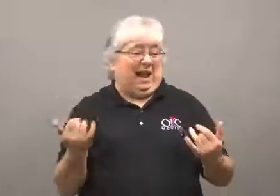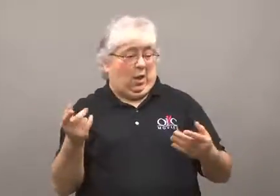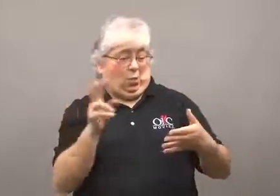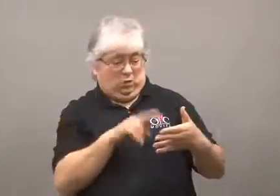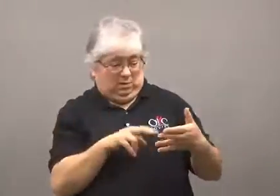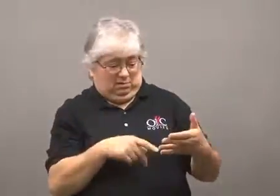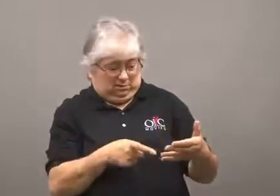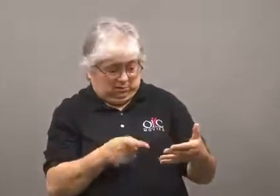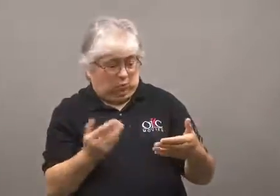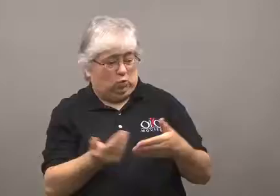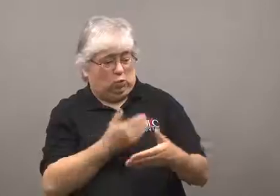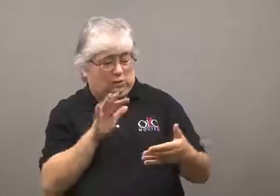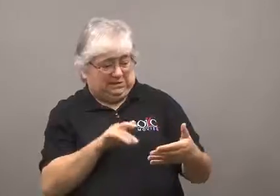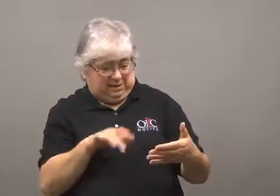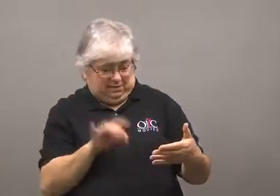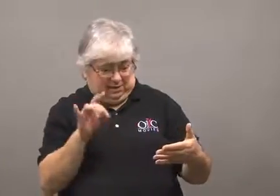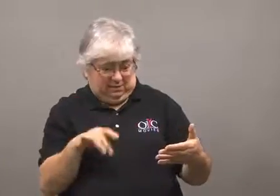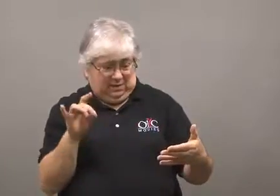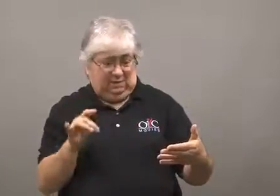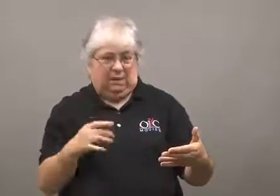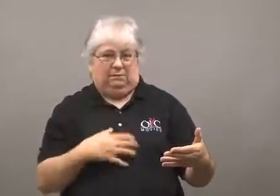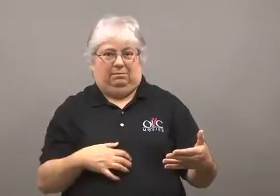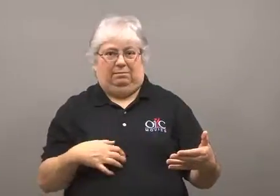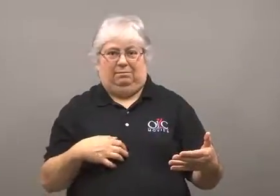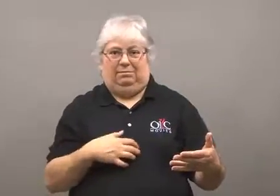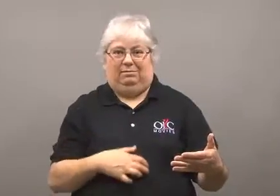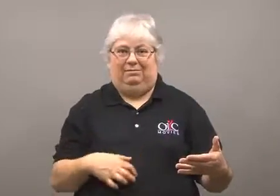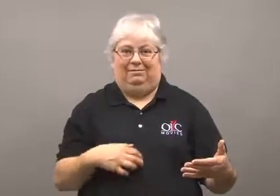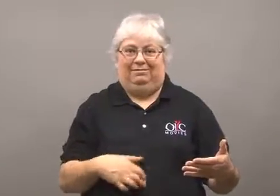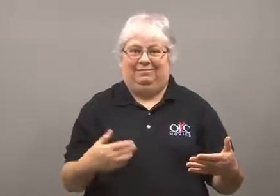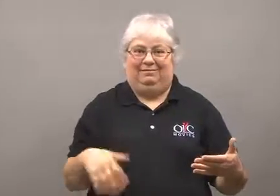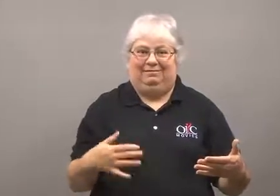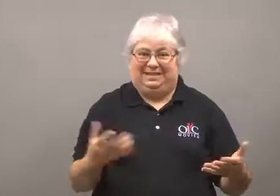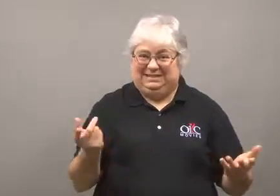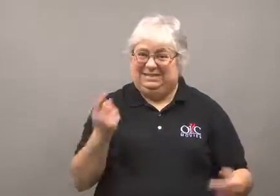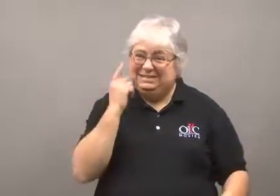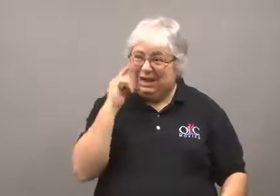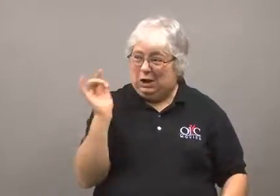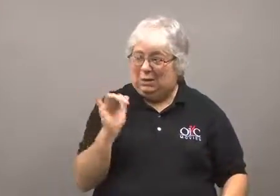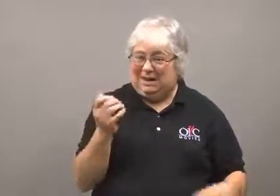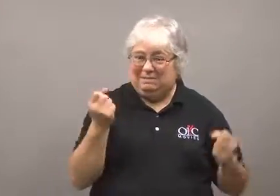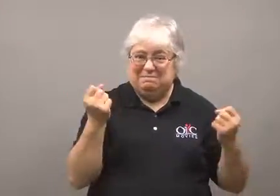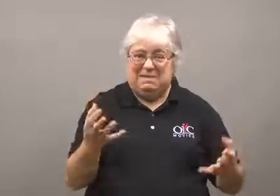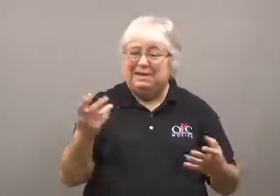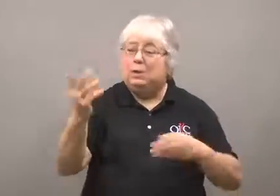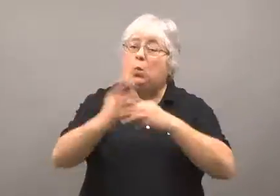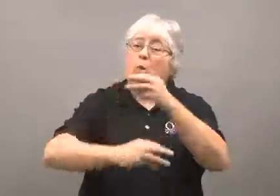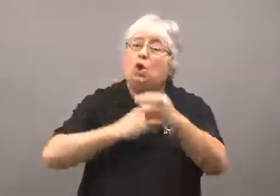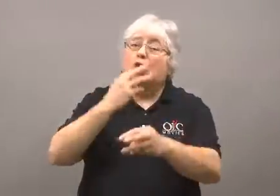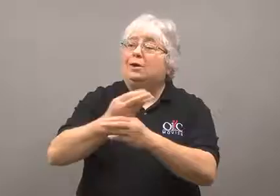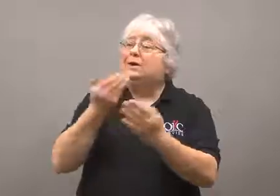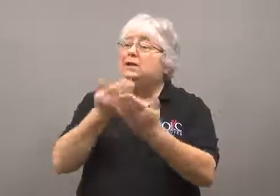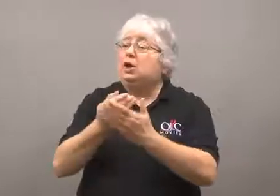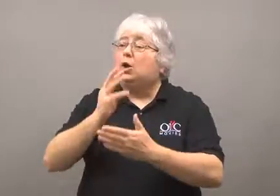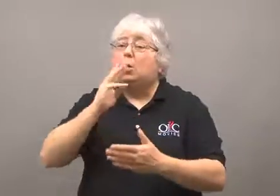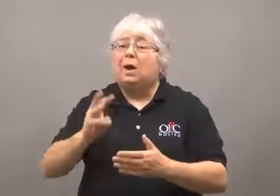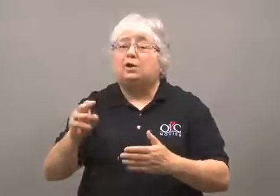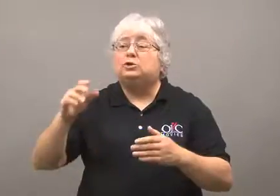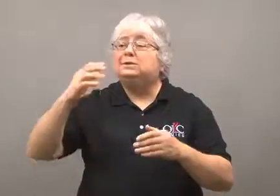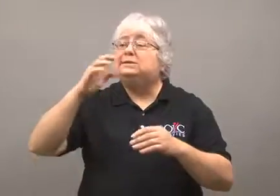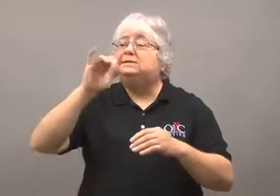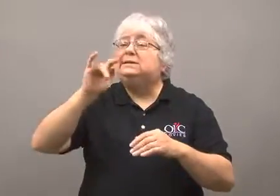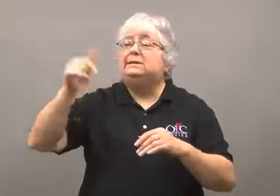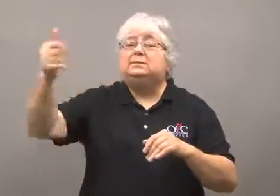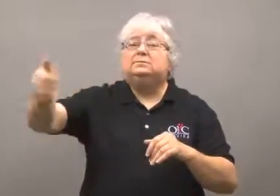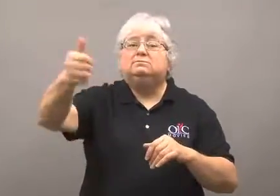He read these studies and was upset.